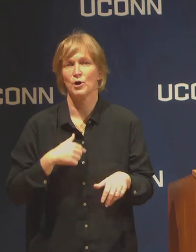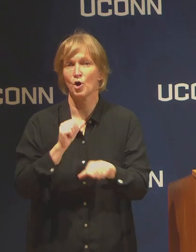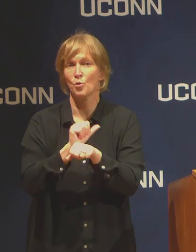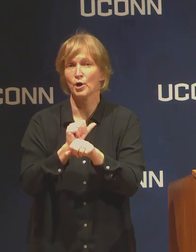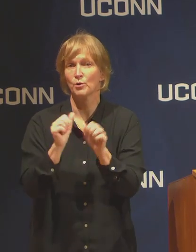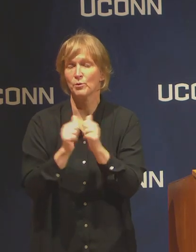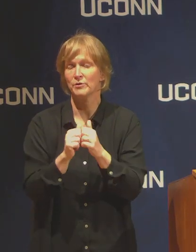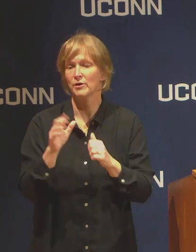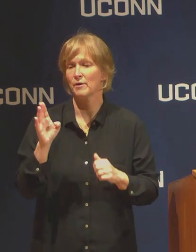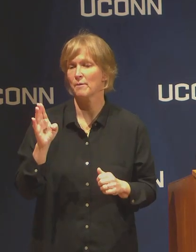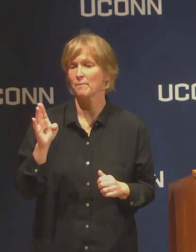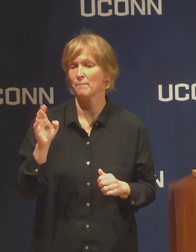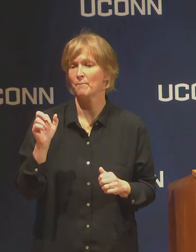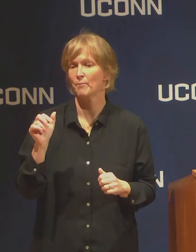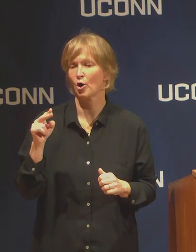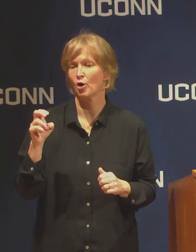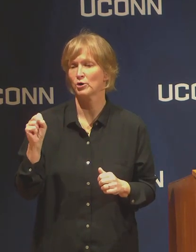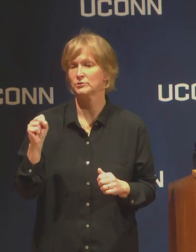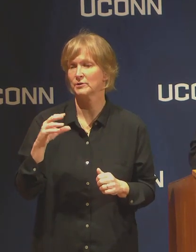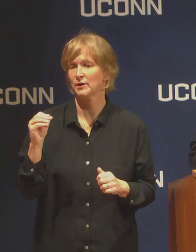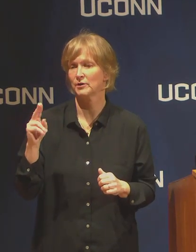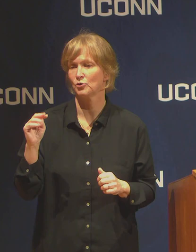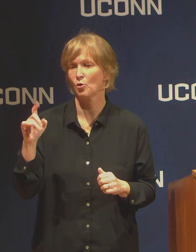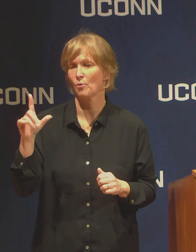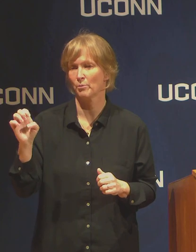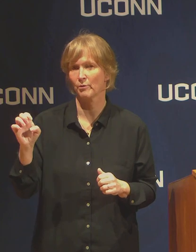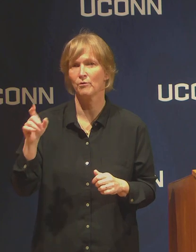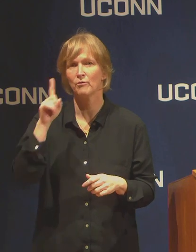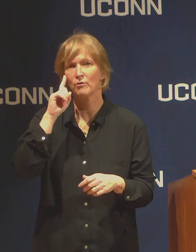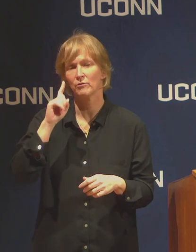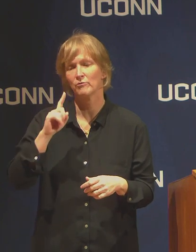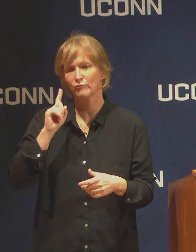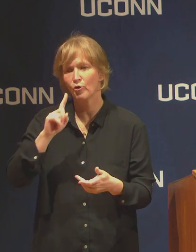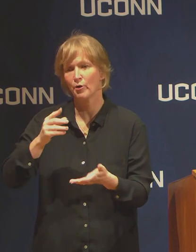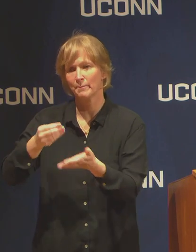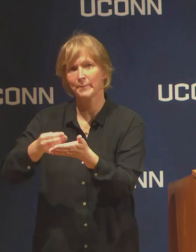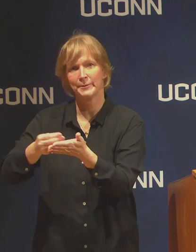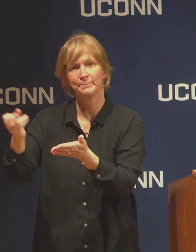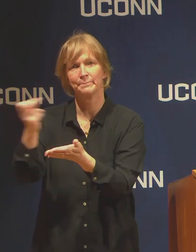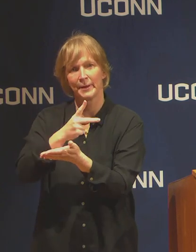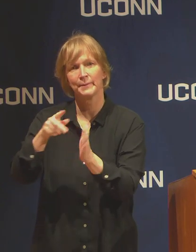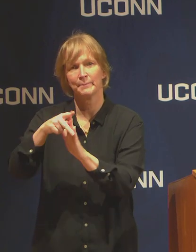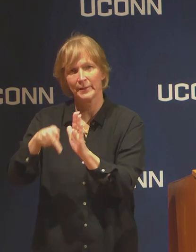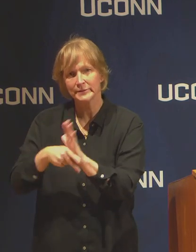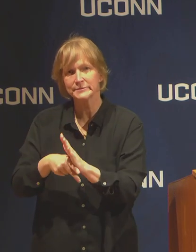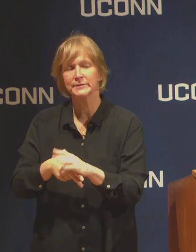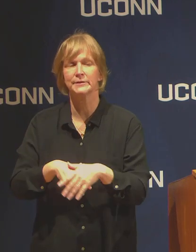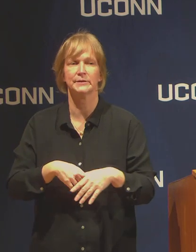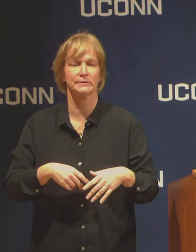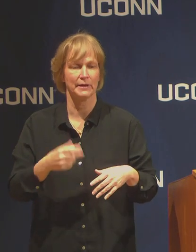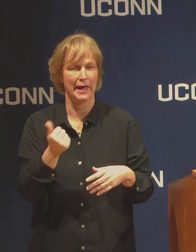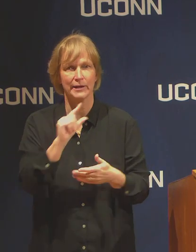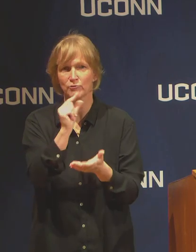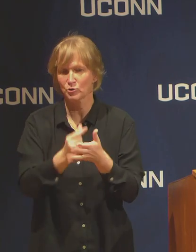our book store partner on a refund policy, regalia return and a host of issues,